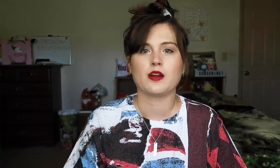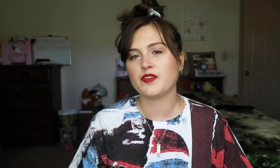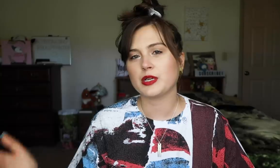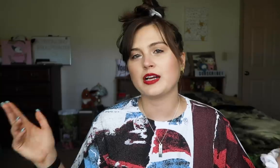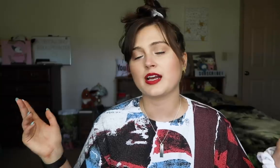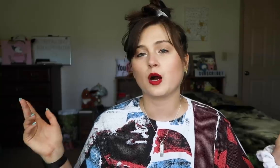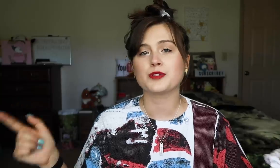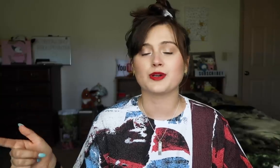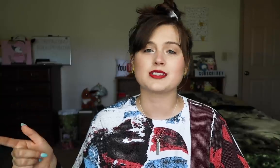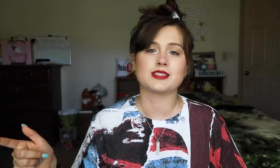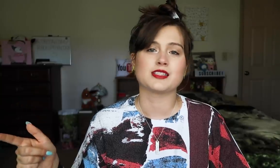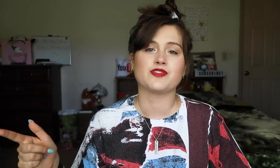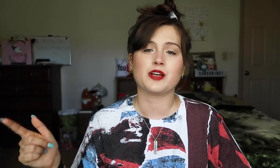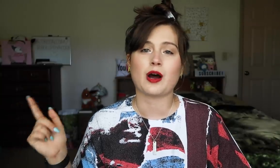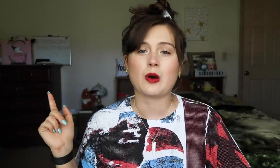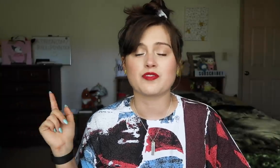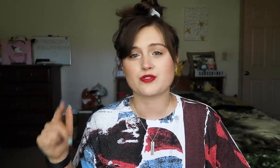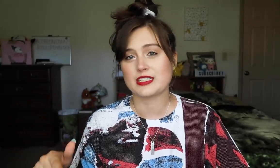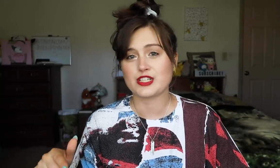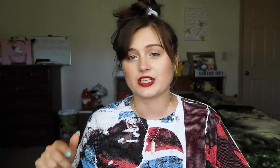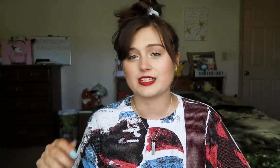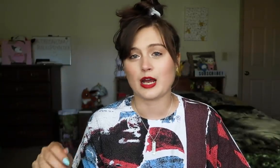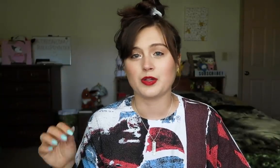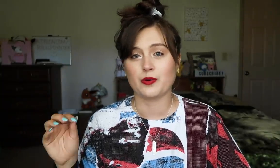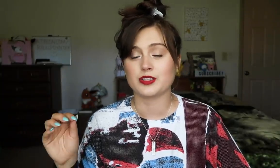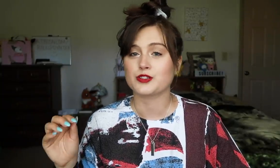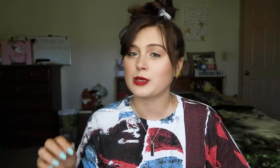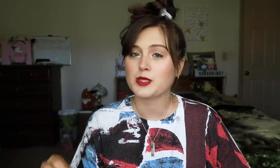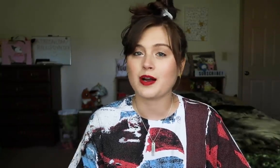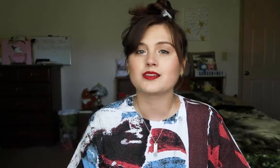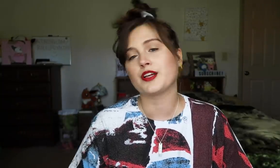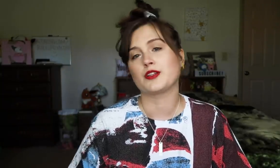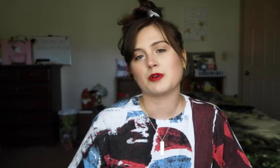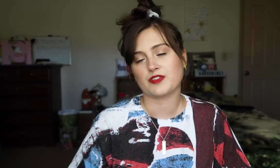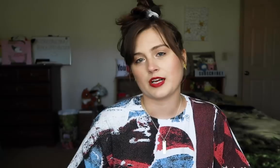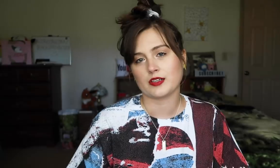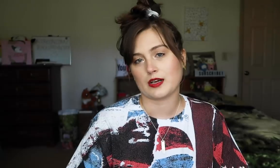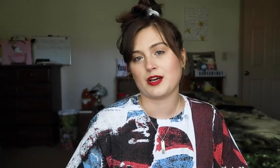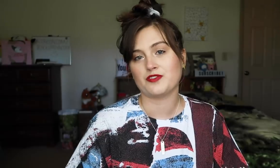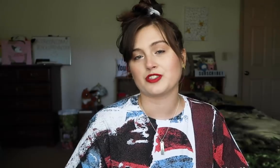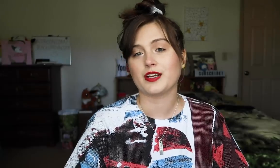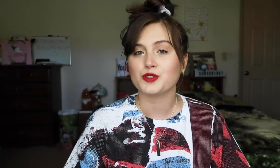If you would like to help translate this video, I will have a translation link down below in the description box. Thank you so much for taking time out of your day